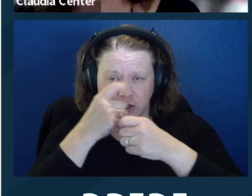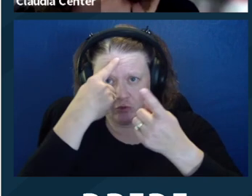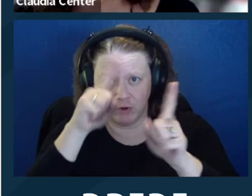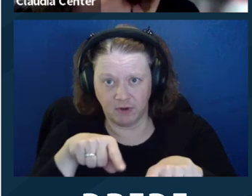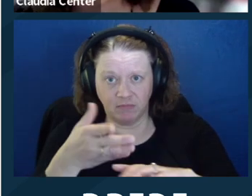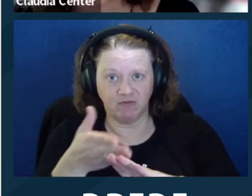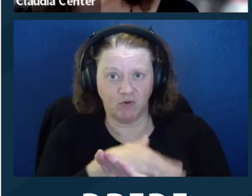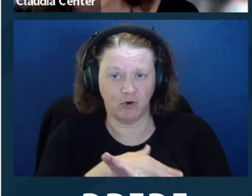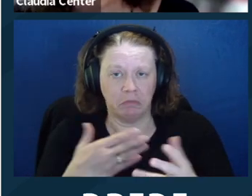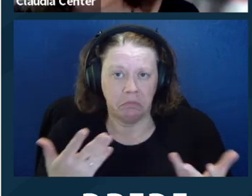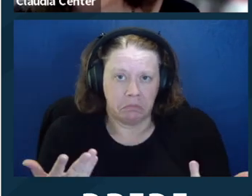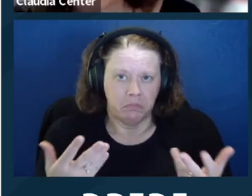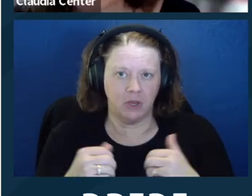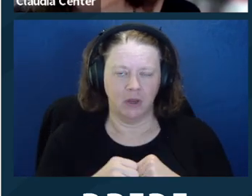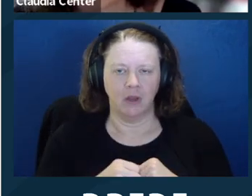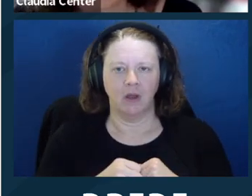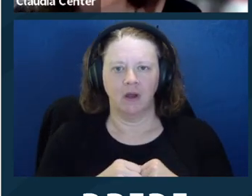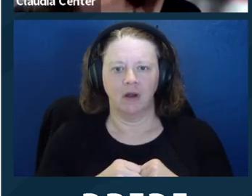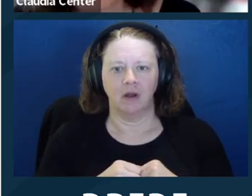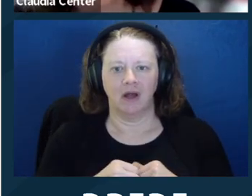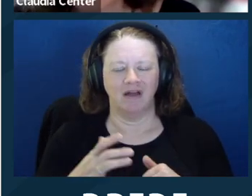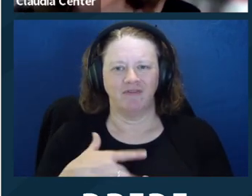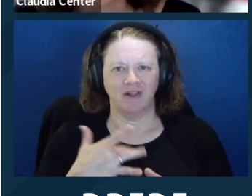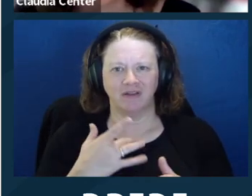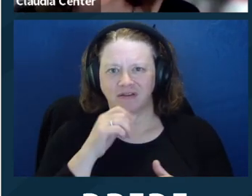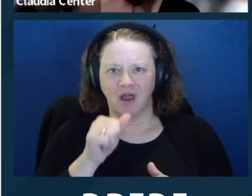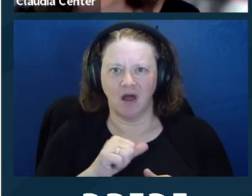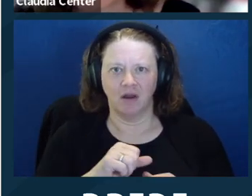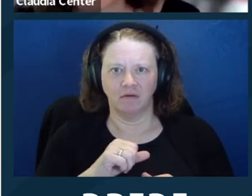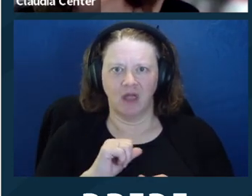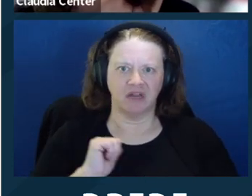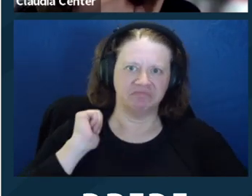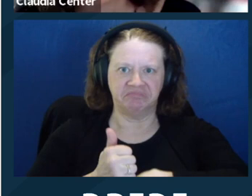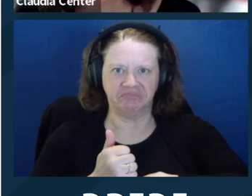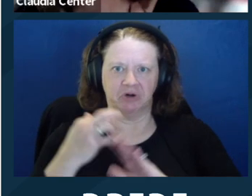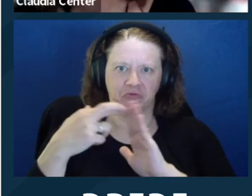know, I've had supporters sign a confidentiality agreement before.